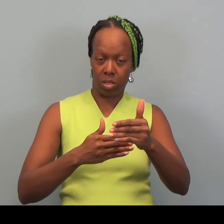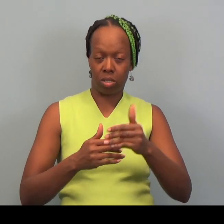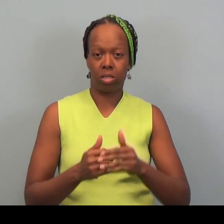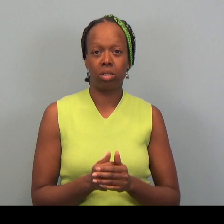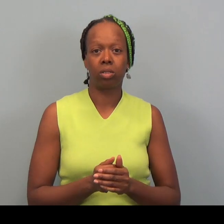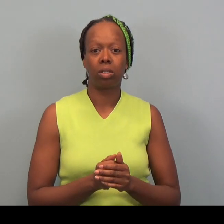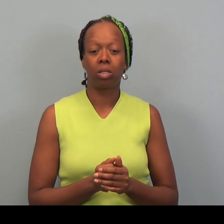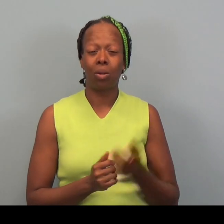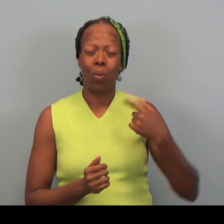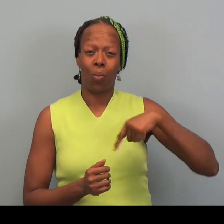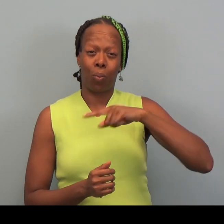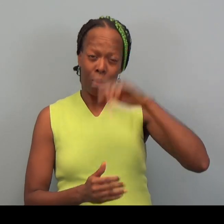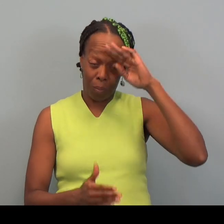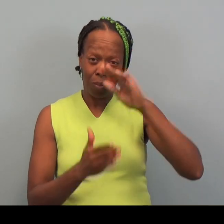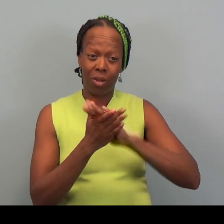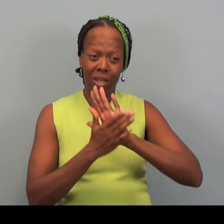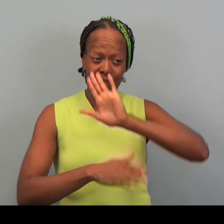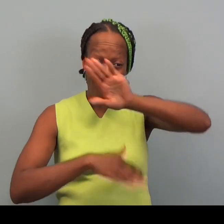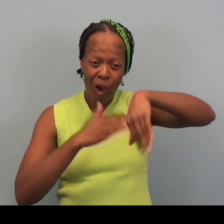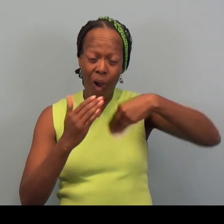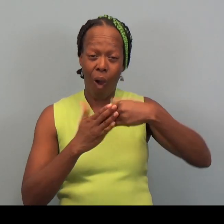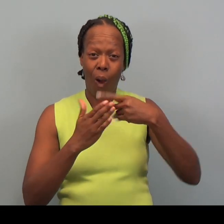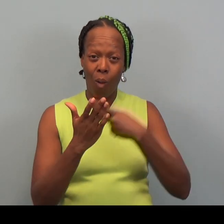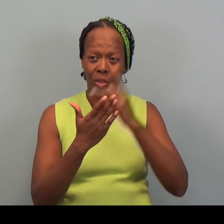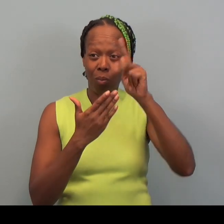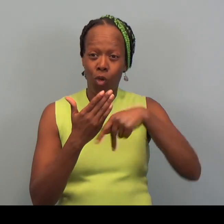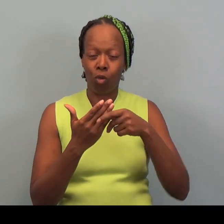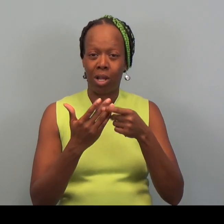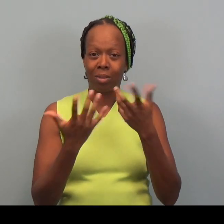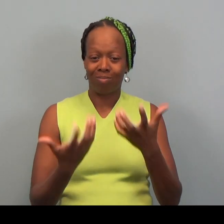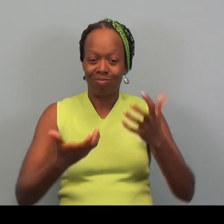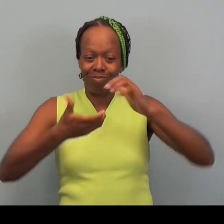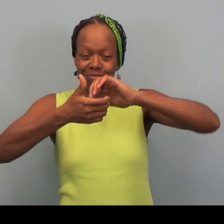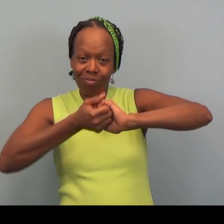And we believe that all of these programs work together synergistically